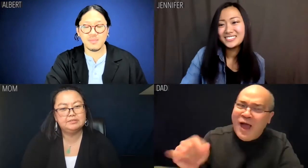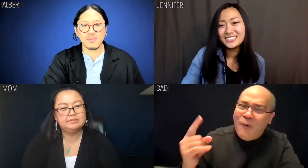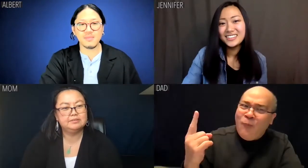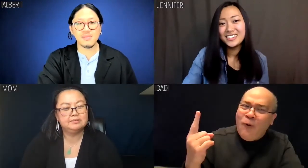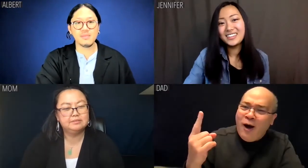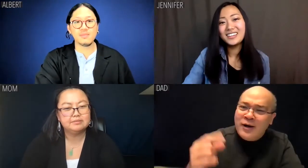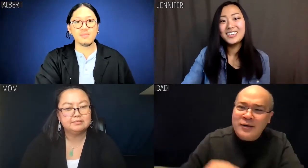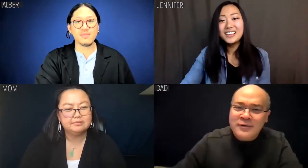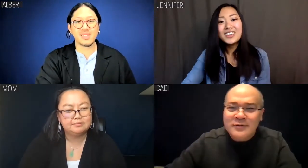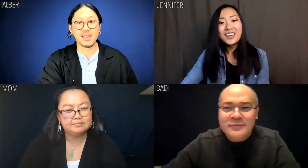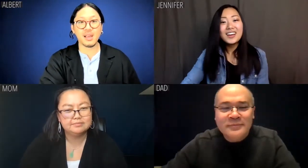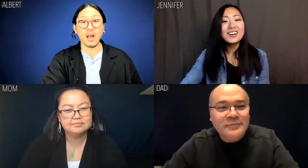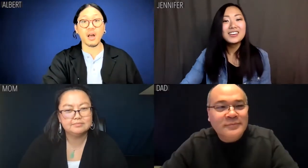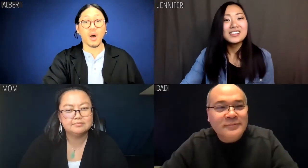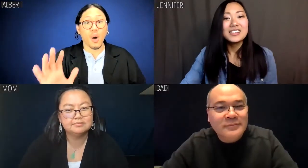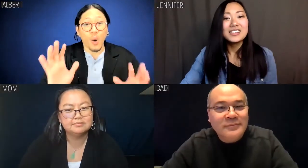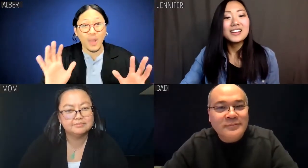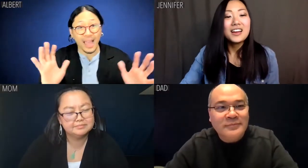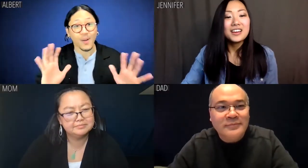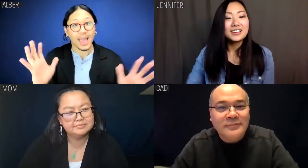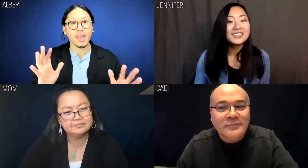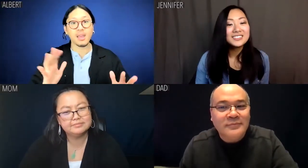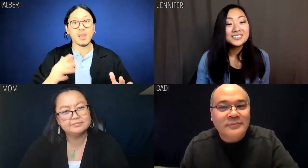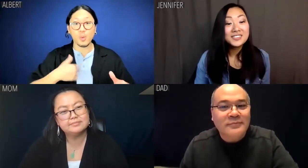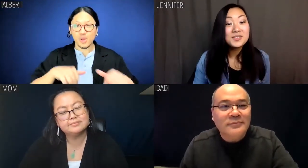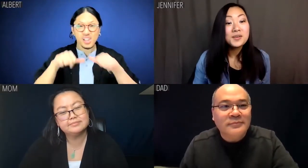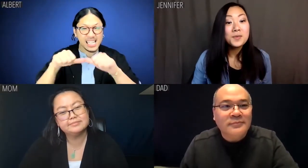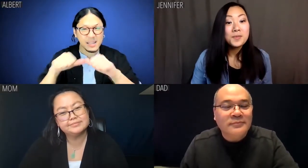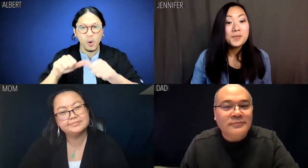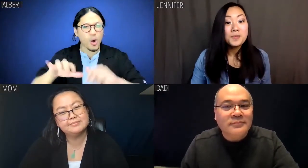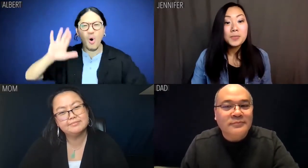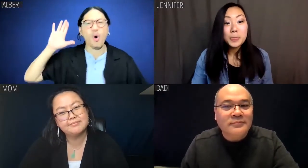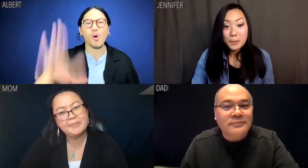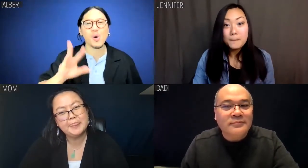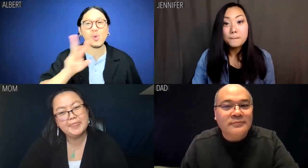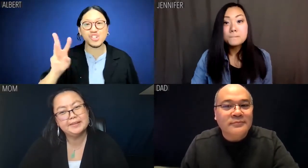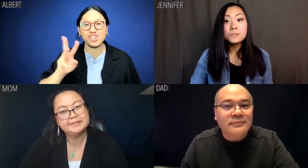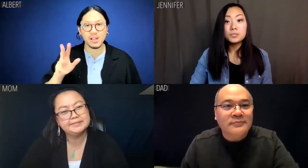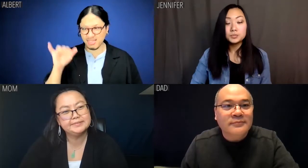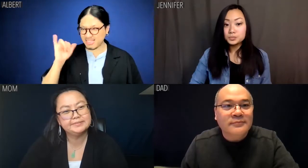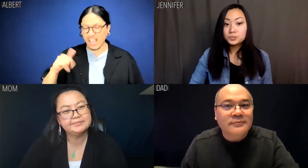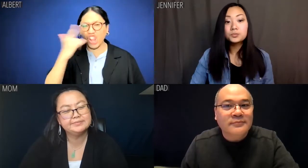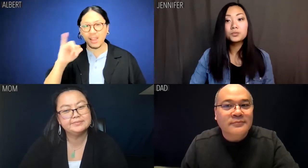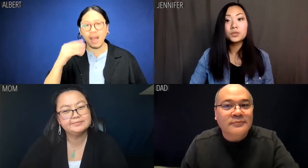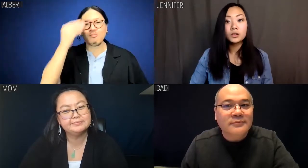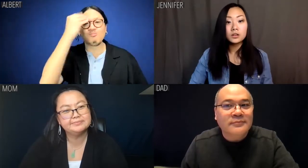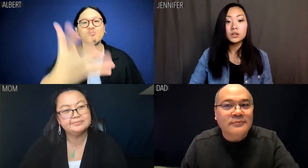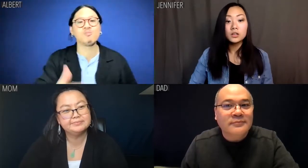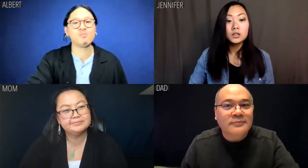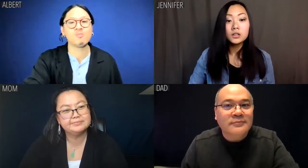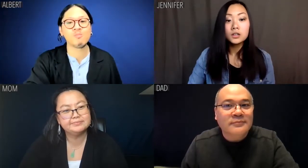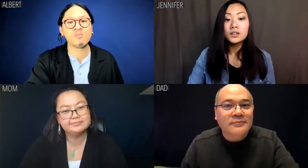Dad: Oh I like that one. Albert: OK, we're going to keep working on what going for Western would look like for you.